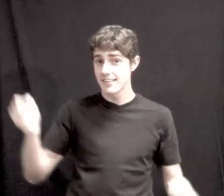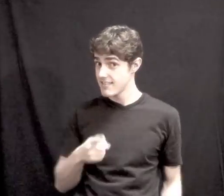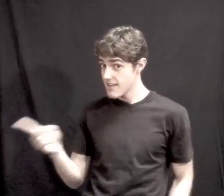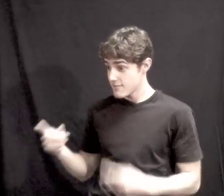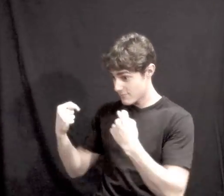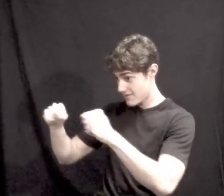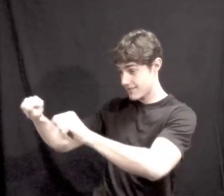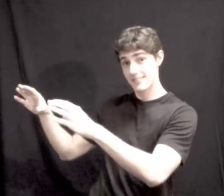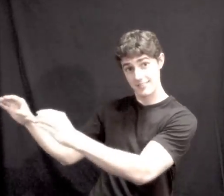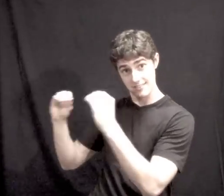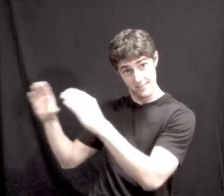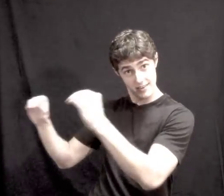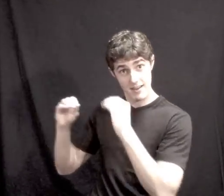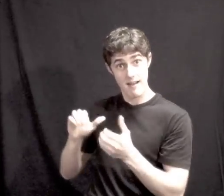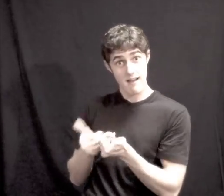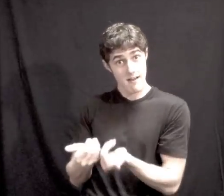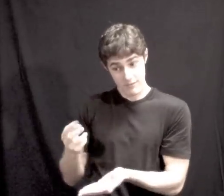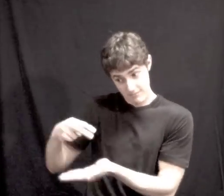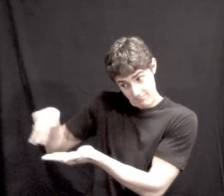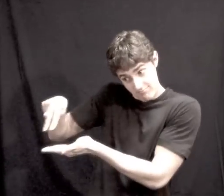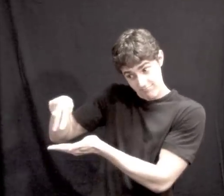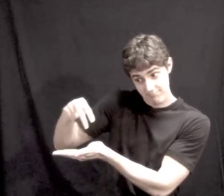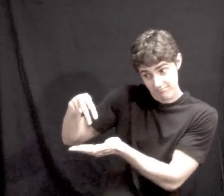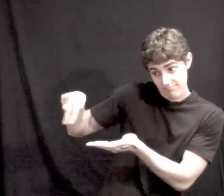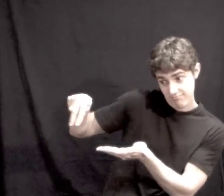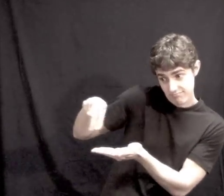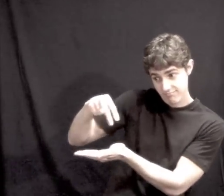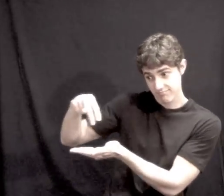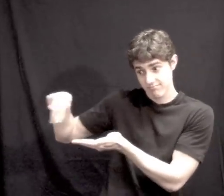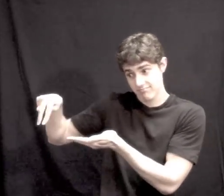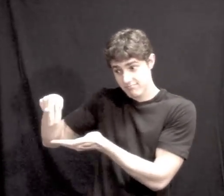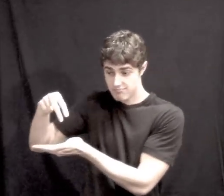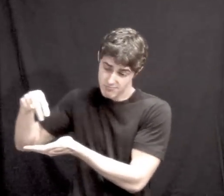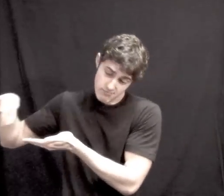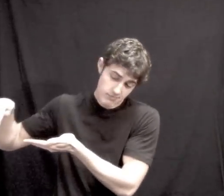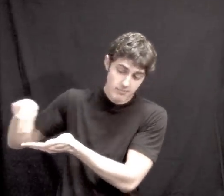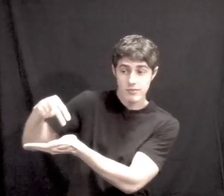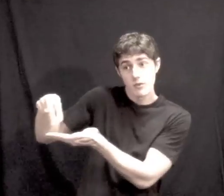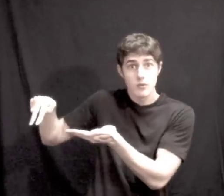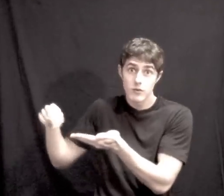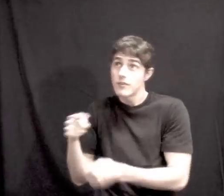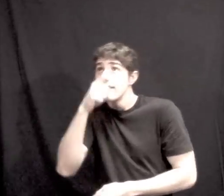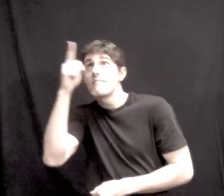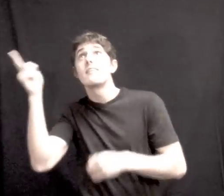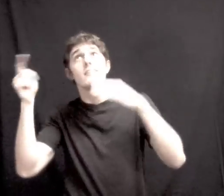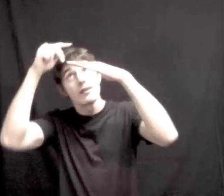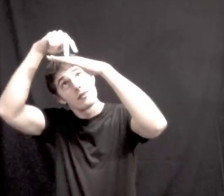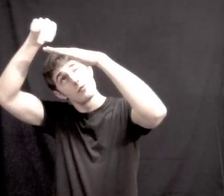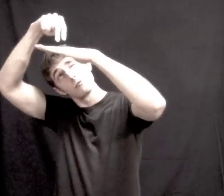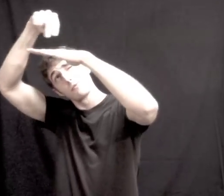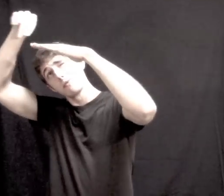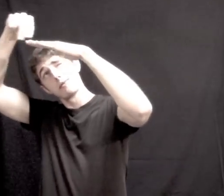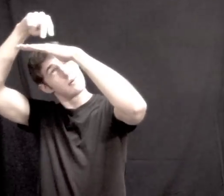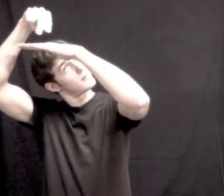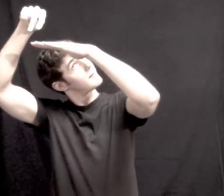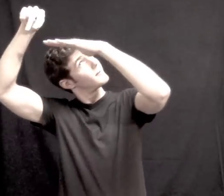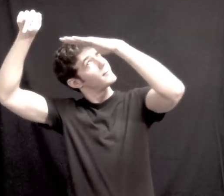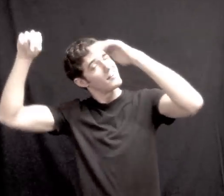As they tried to teach me how to dance THEY TEACH-ME HOW DANCE A foxtrot above my head [DANCING ABOVE]